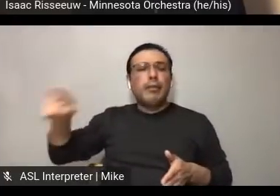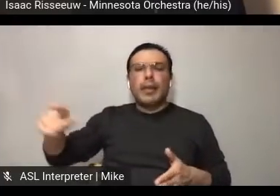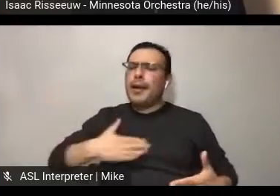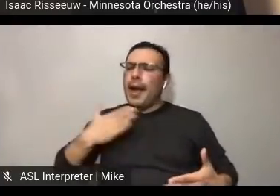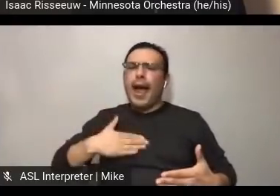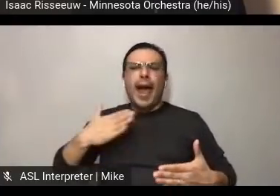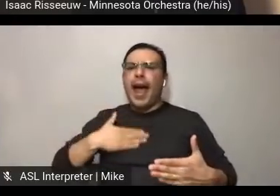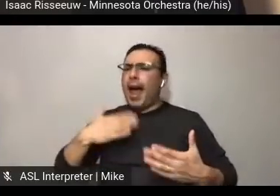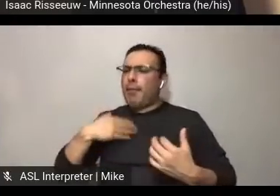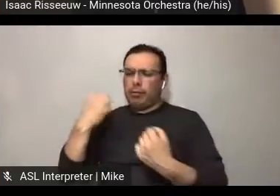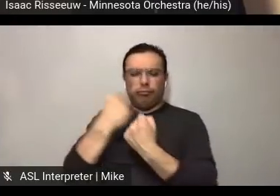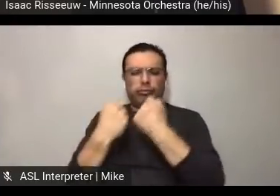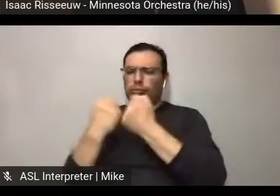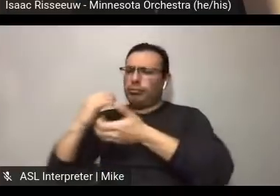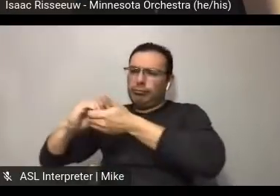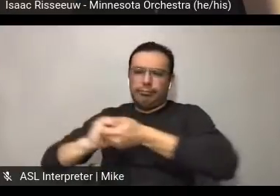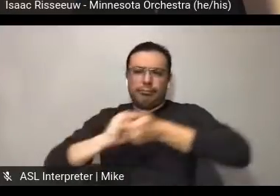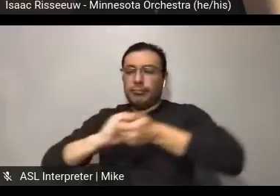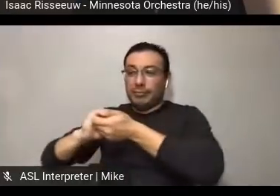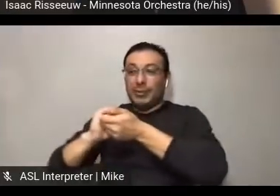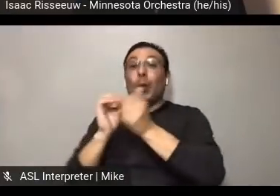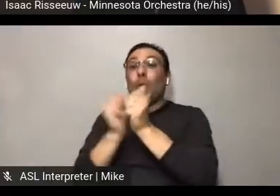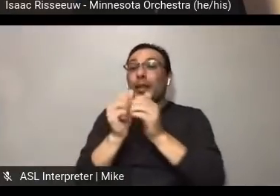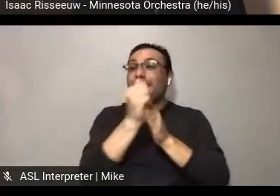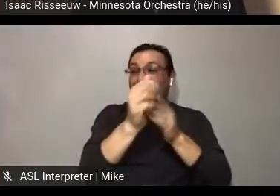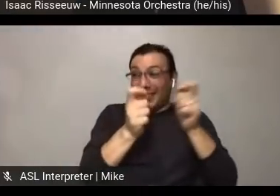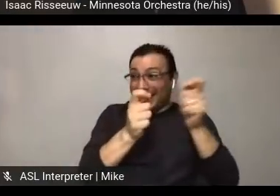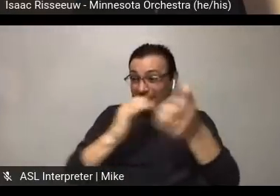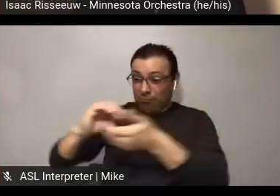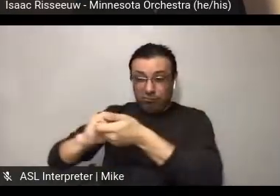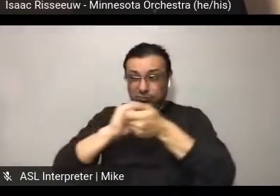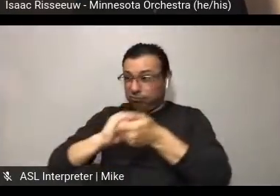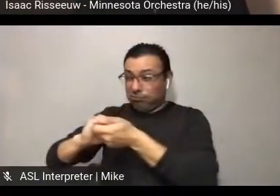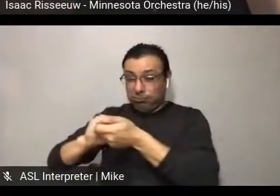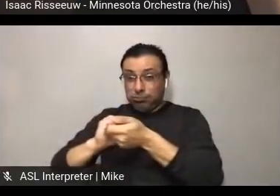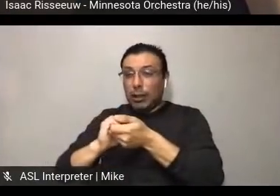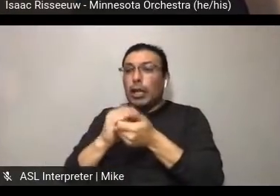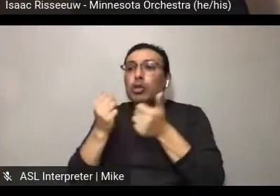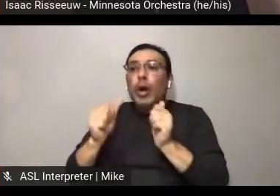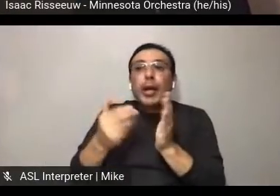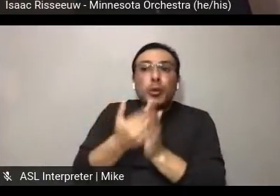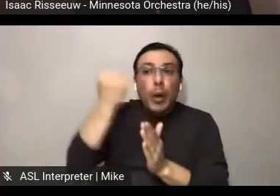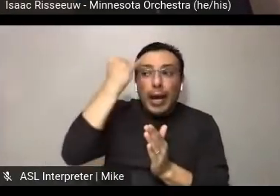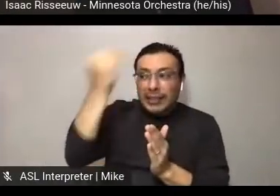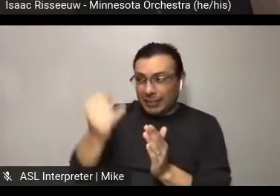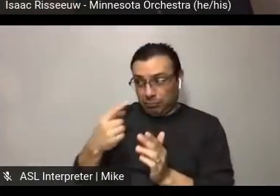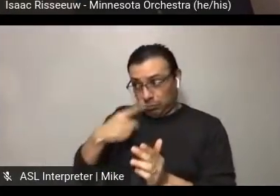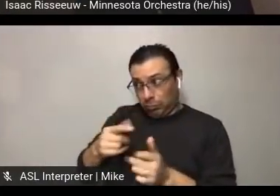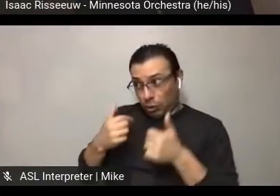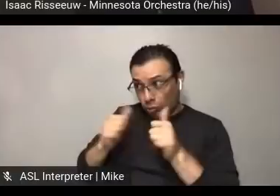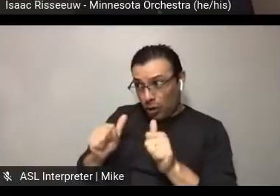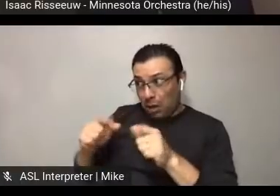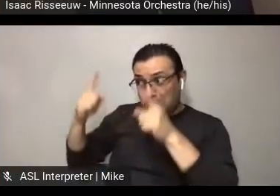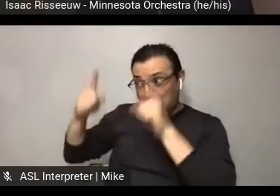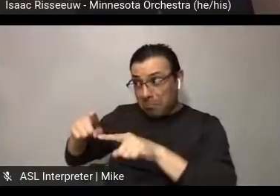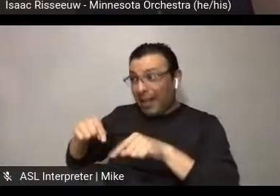with management that allows us to come up with new ideas and try them out in realtime, as long as everyone agrees it's in the best of the Minnesota